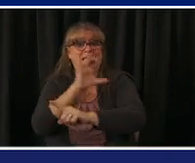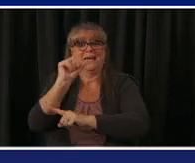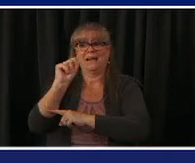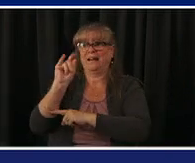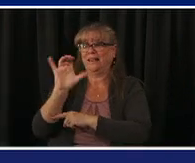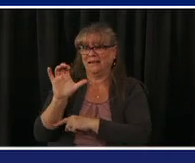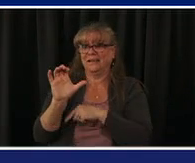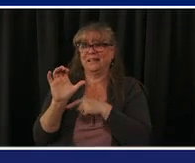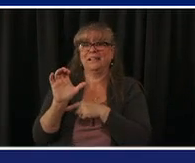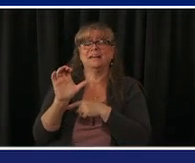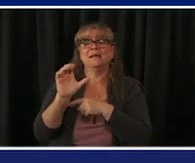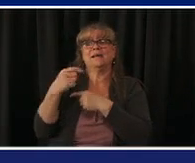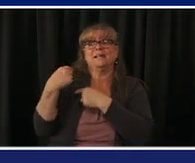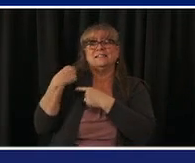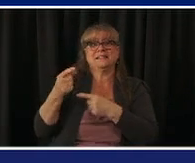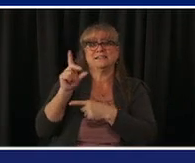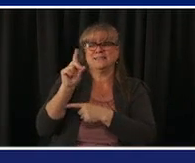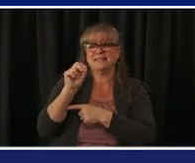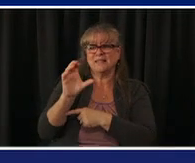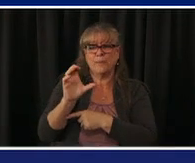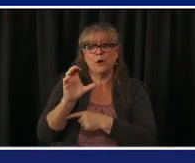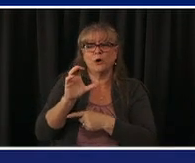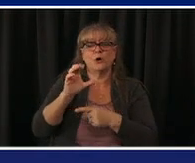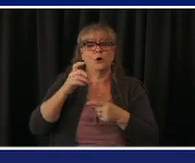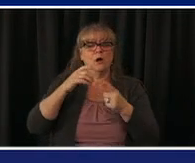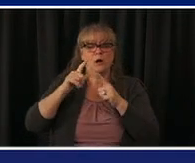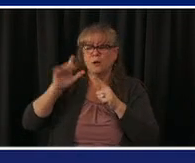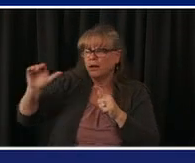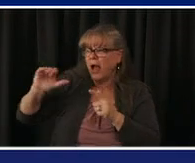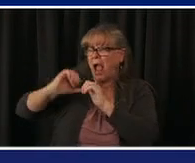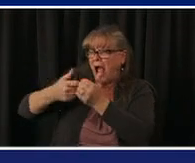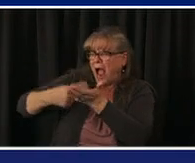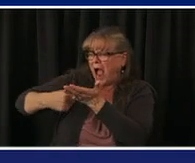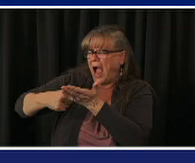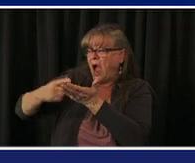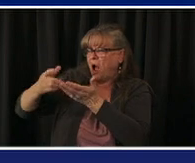community and we knew that as more vaccines became available we need to make sure that we're able to